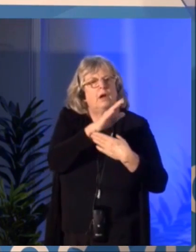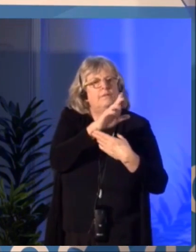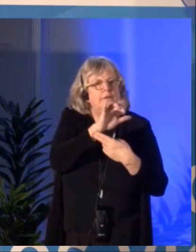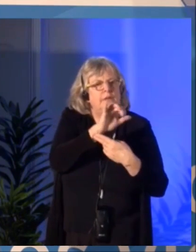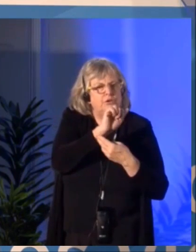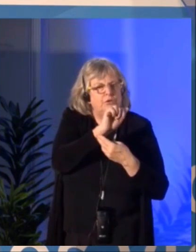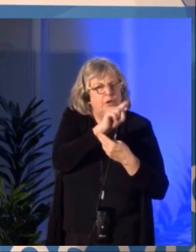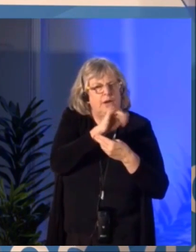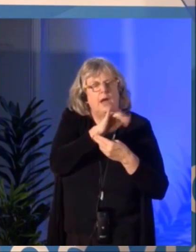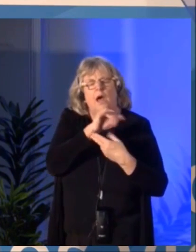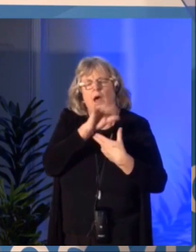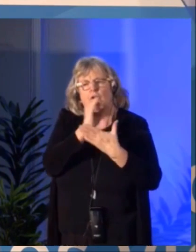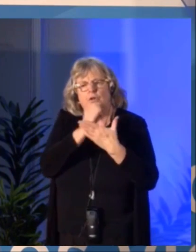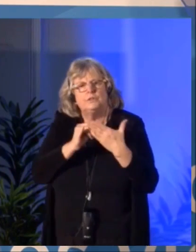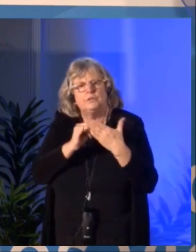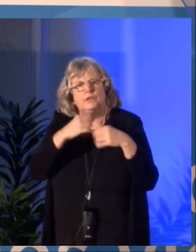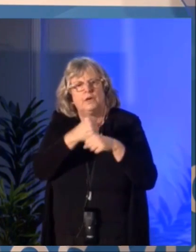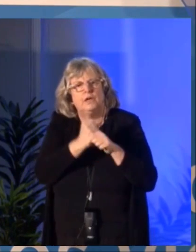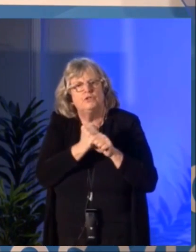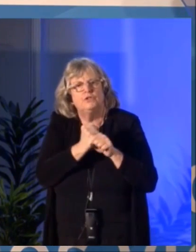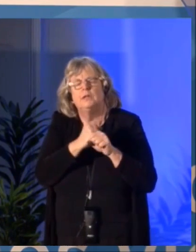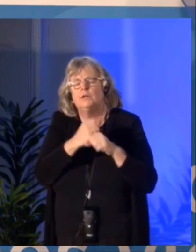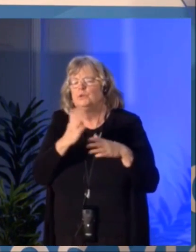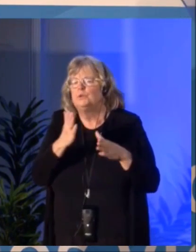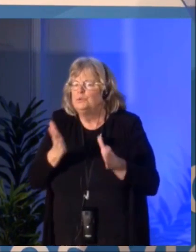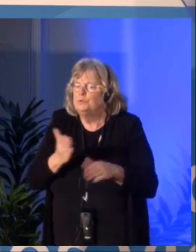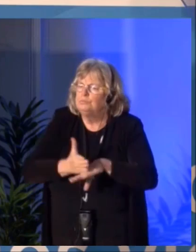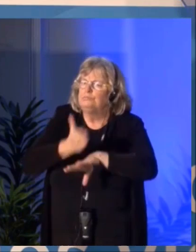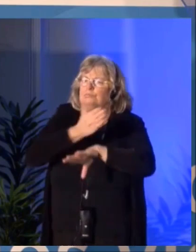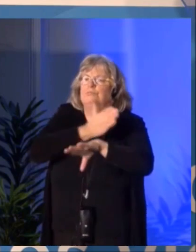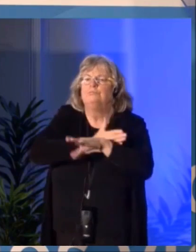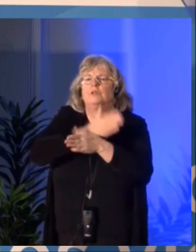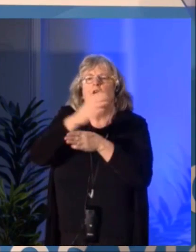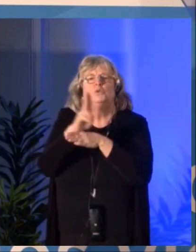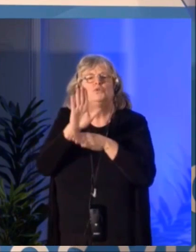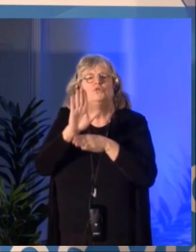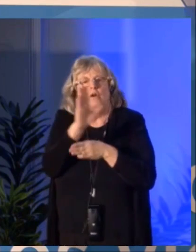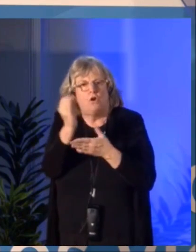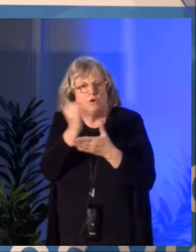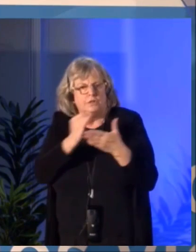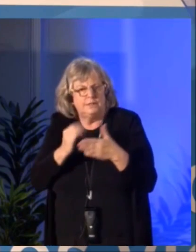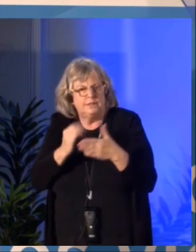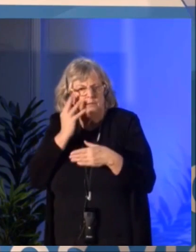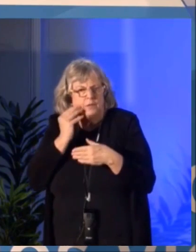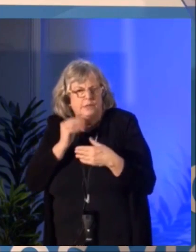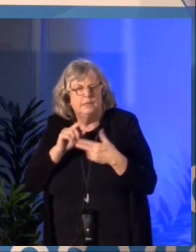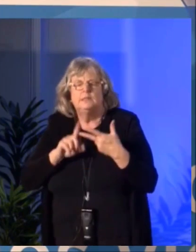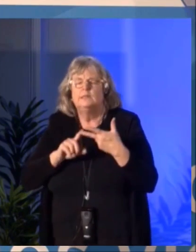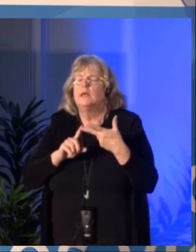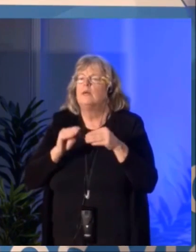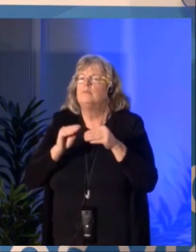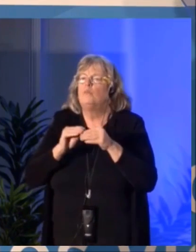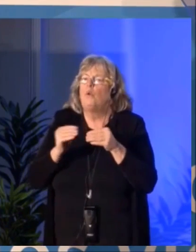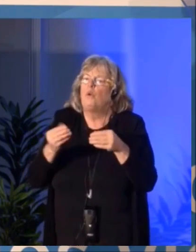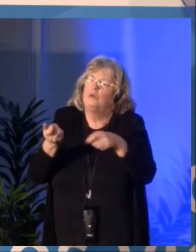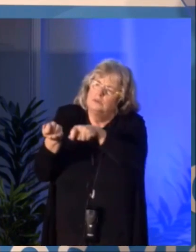in digital society because it lacks the knowledge, the expertise, the resources and adequate transformation